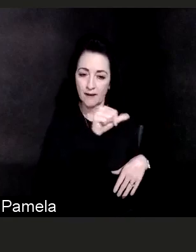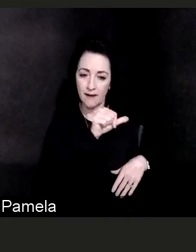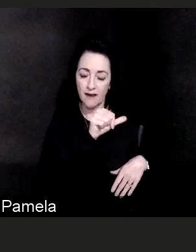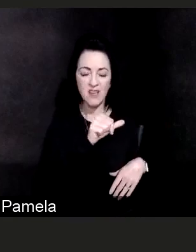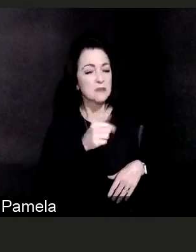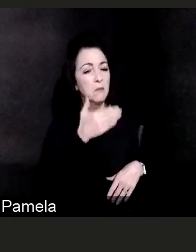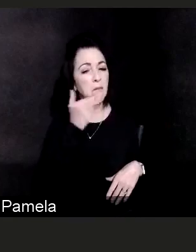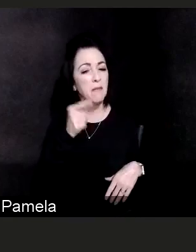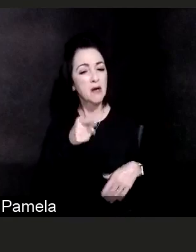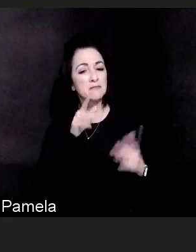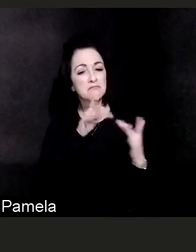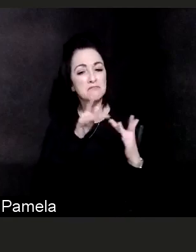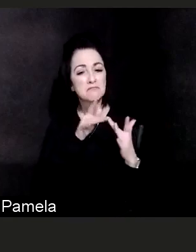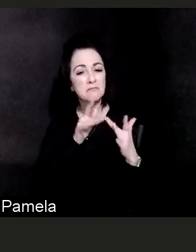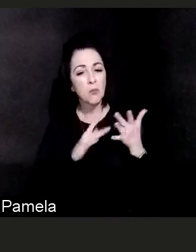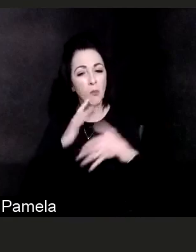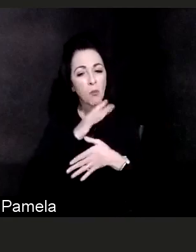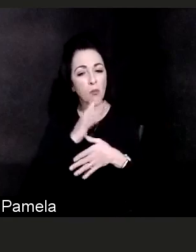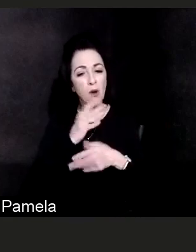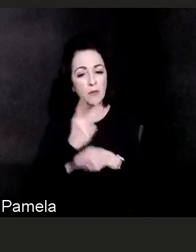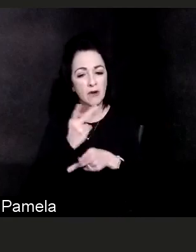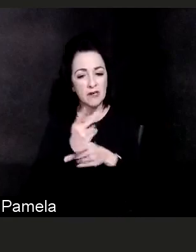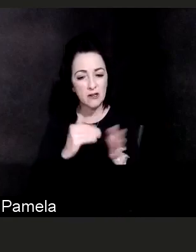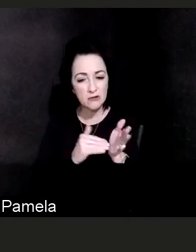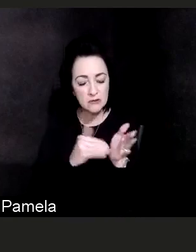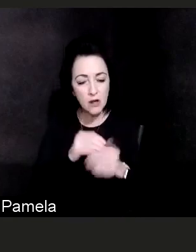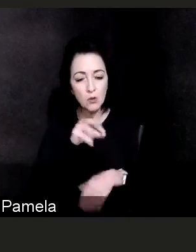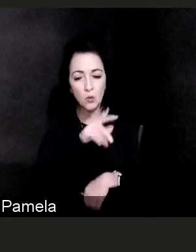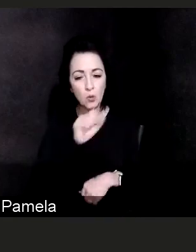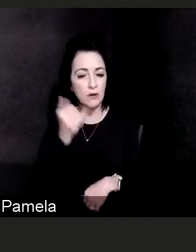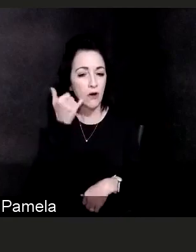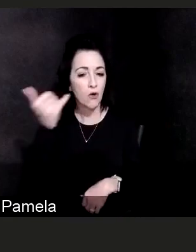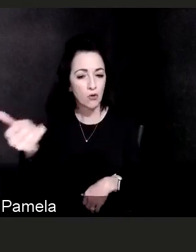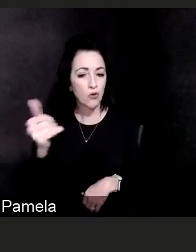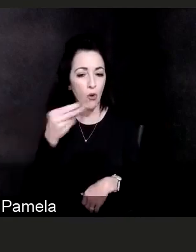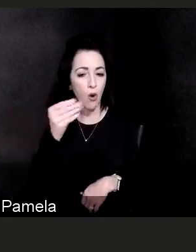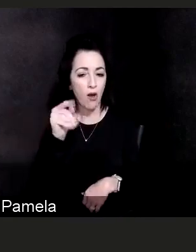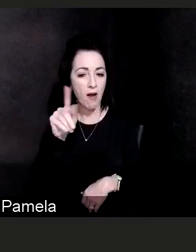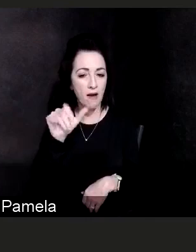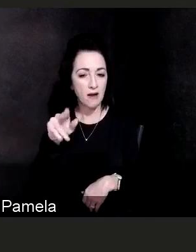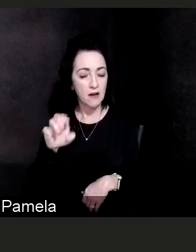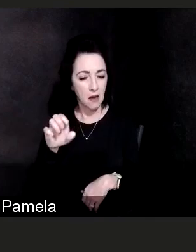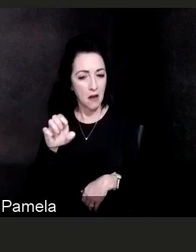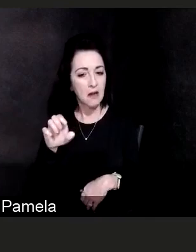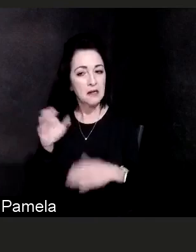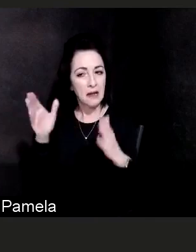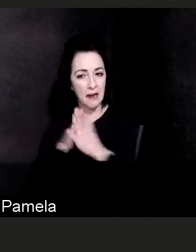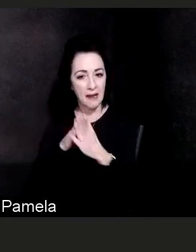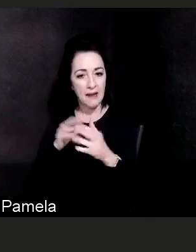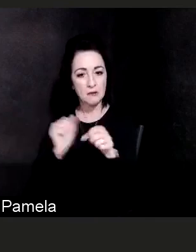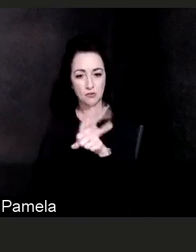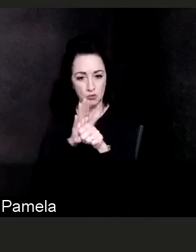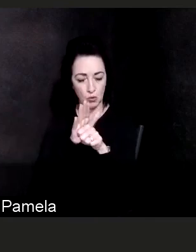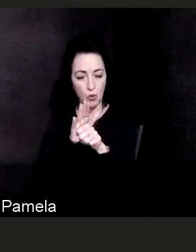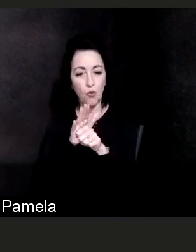or even the state of Delaware COVID vaccine hotline to see if they can help find where that care provider falls.